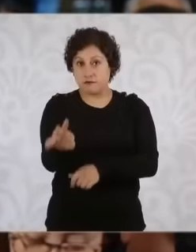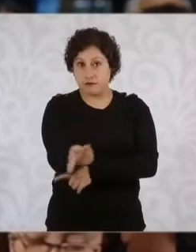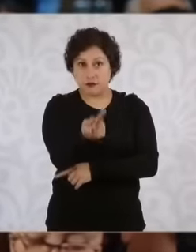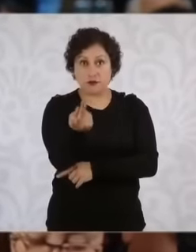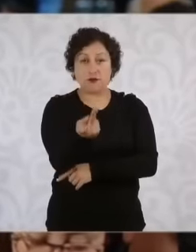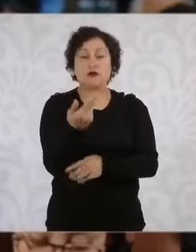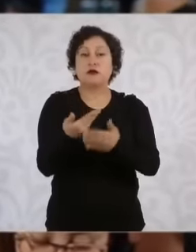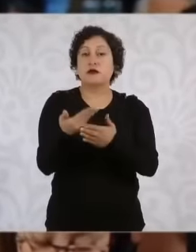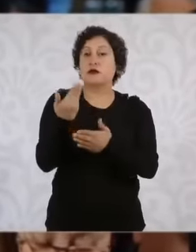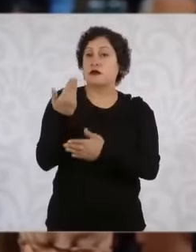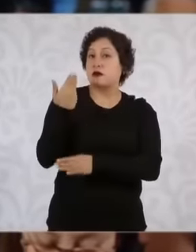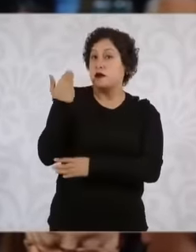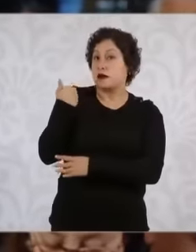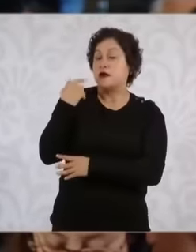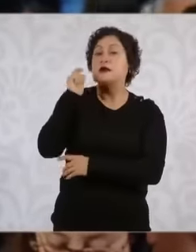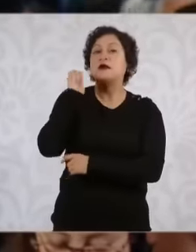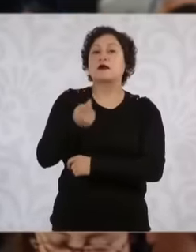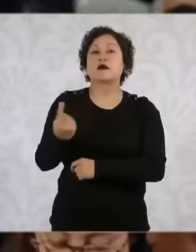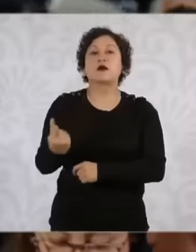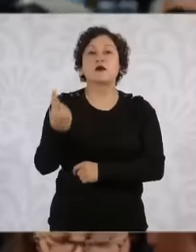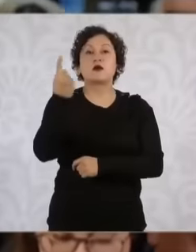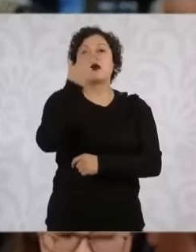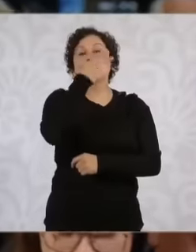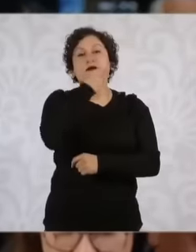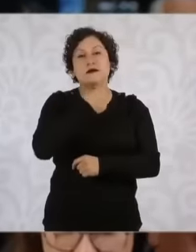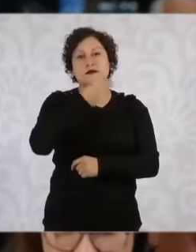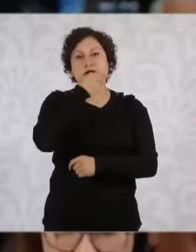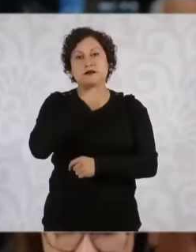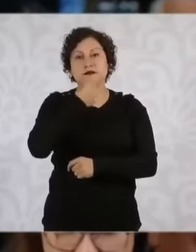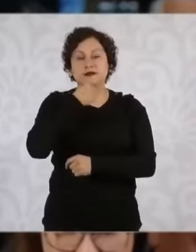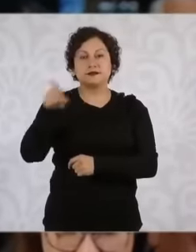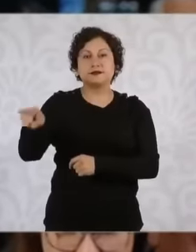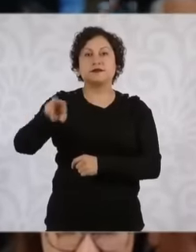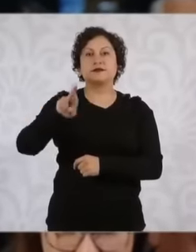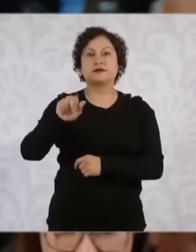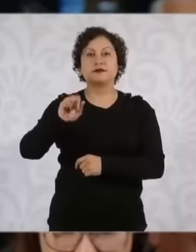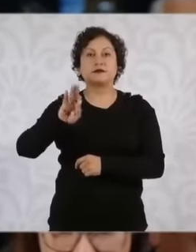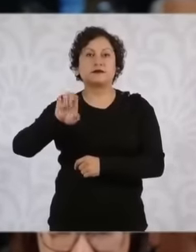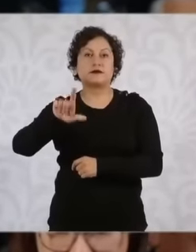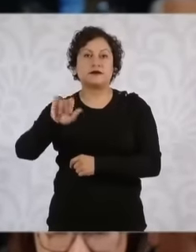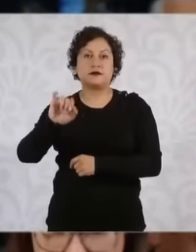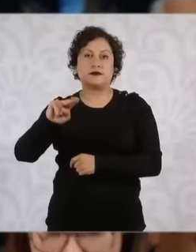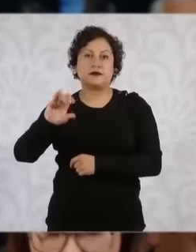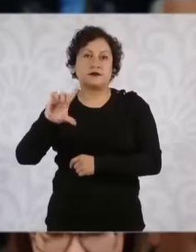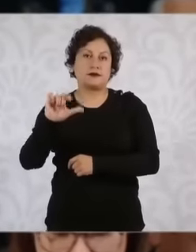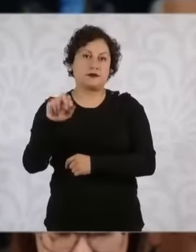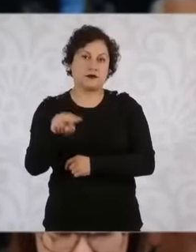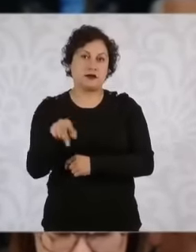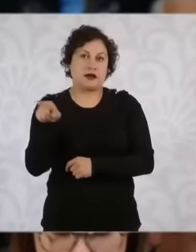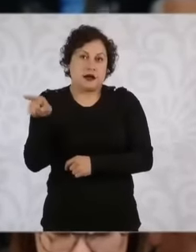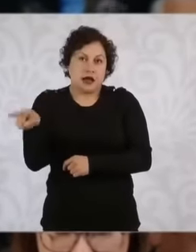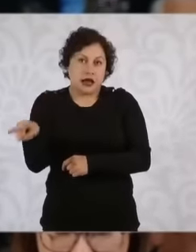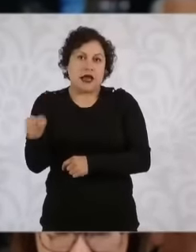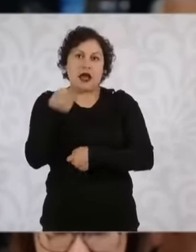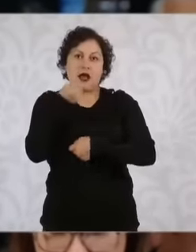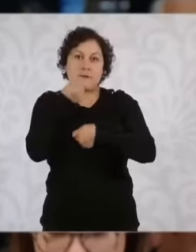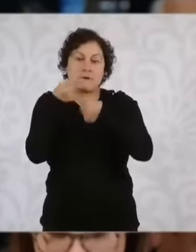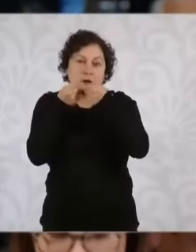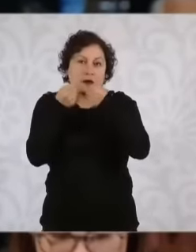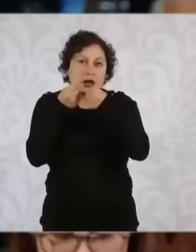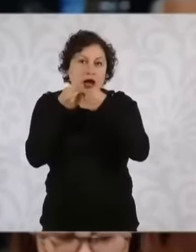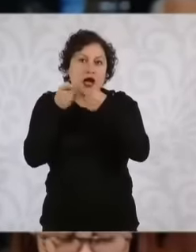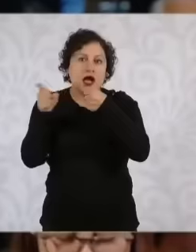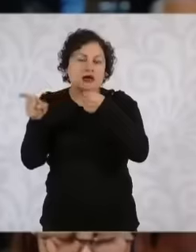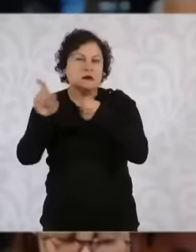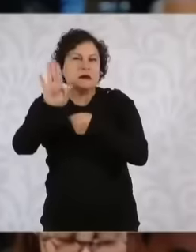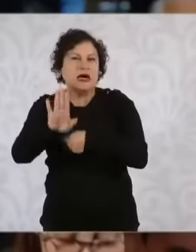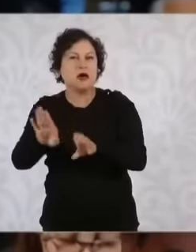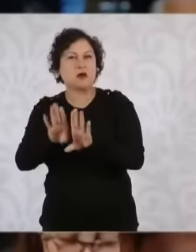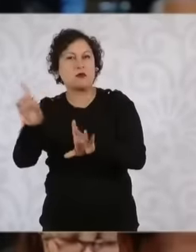days ago, a comedian named Rafael Inclán Eh, well, he wanted in some way to belittle and